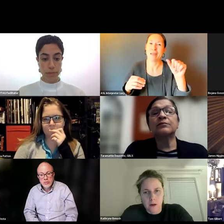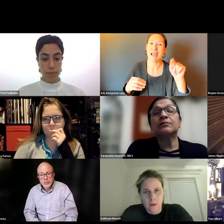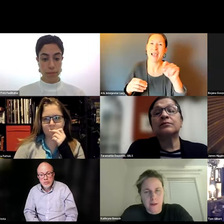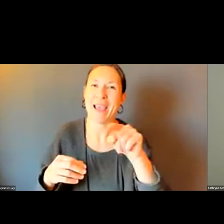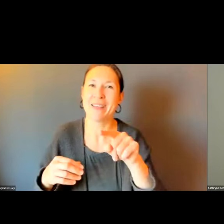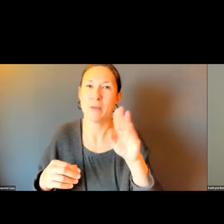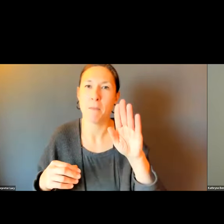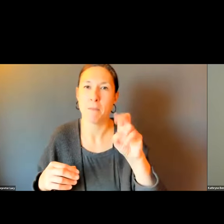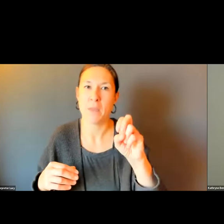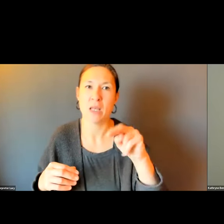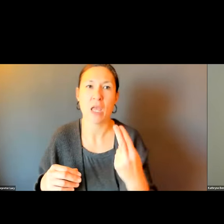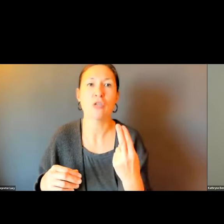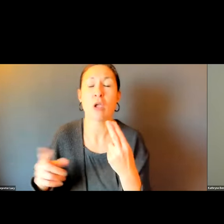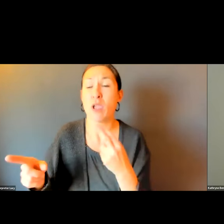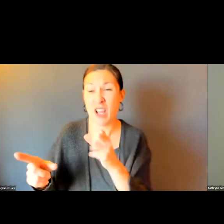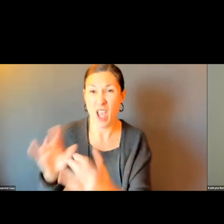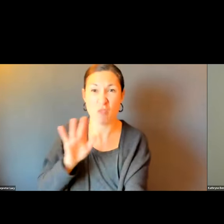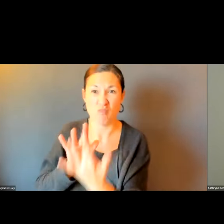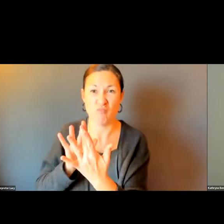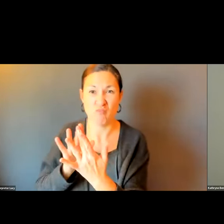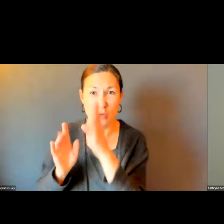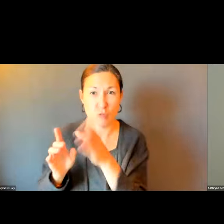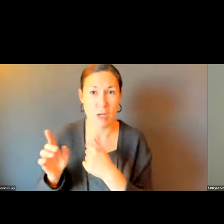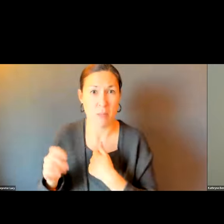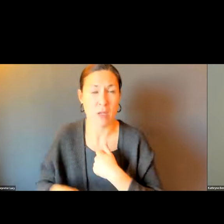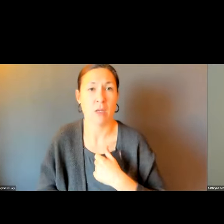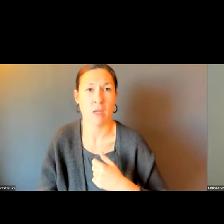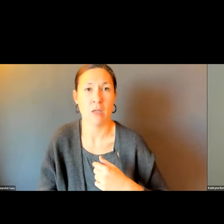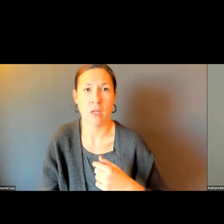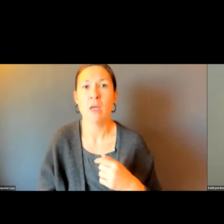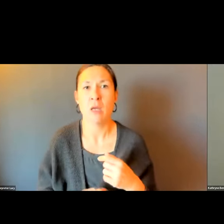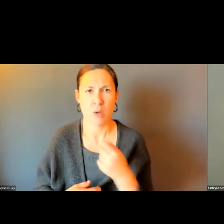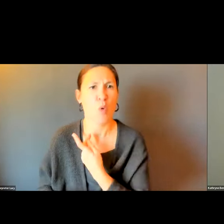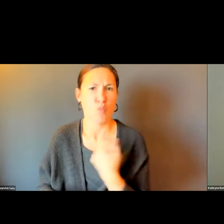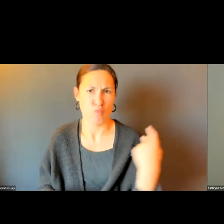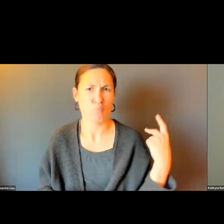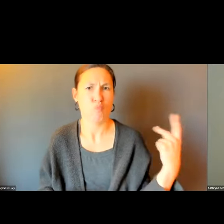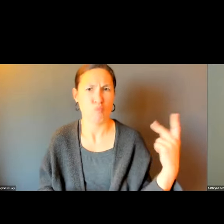THANKS, JOANNE. IF I CAN JUMP IN AND JOANNE